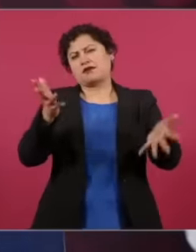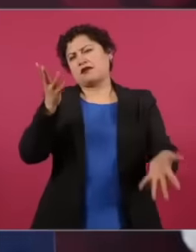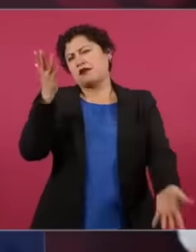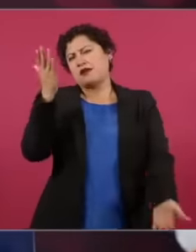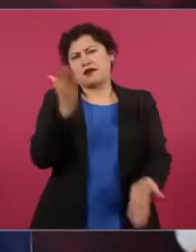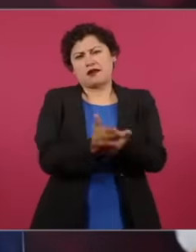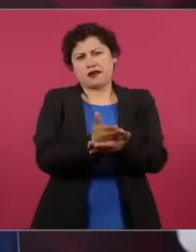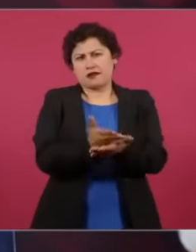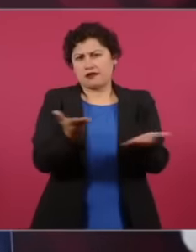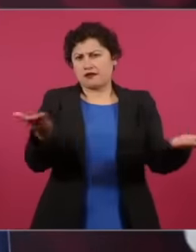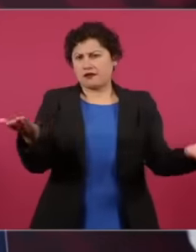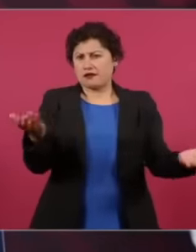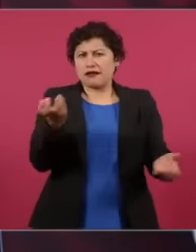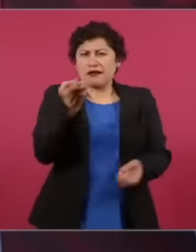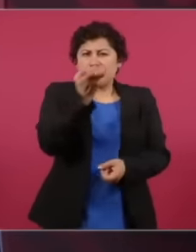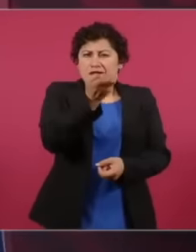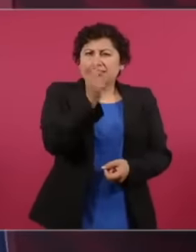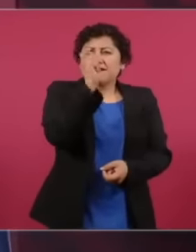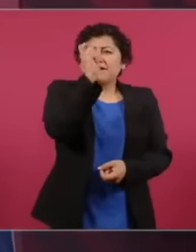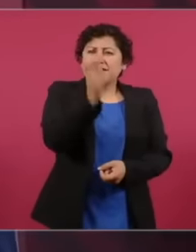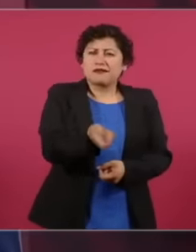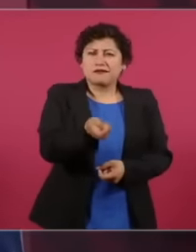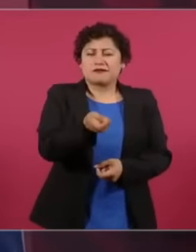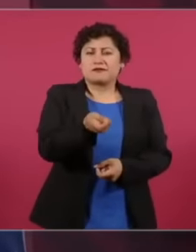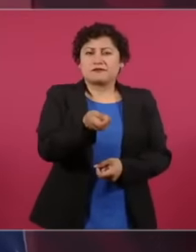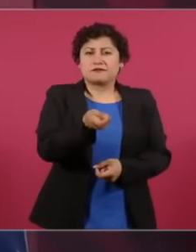journalism